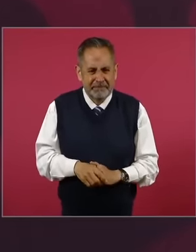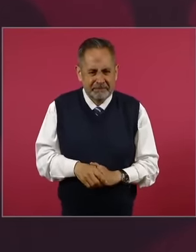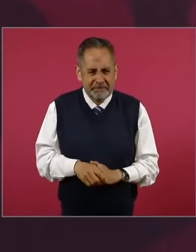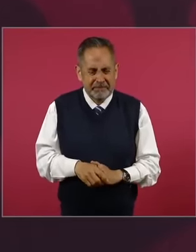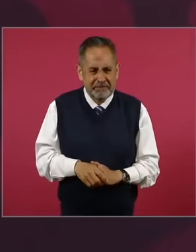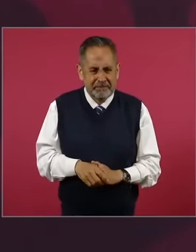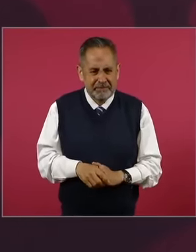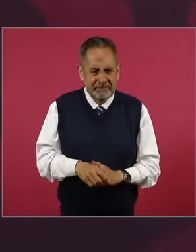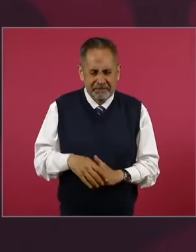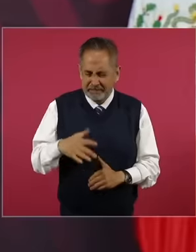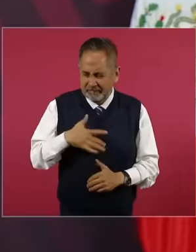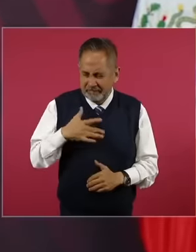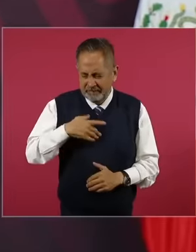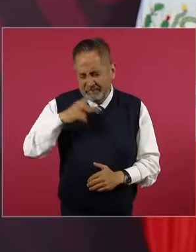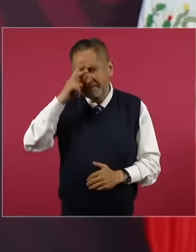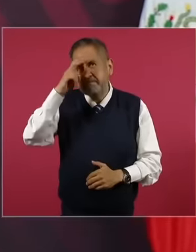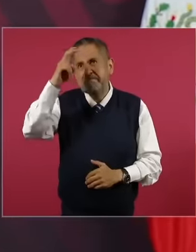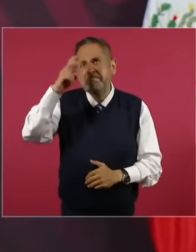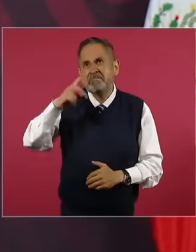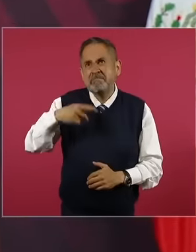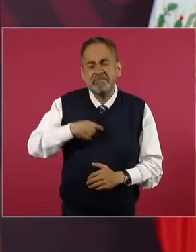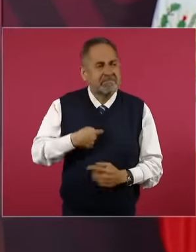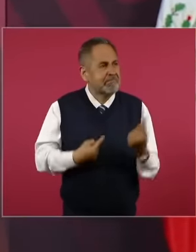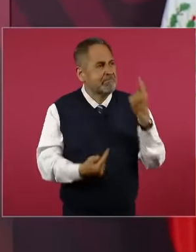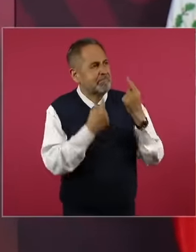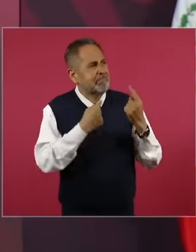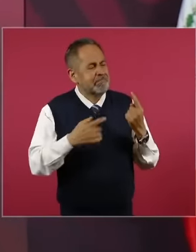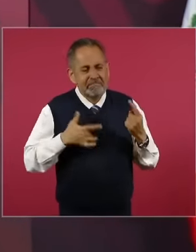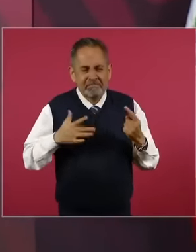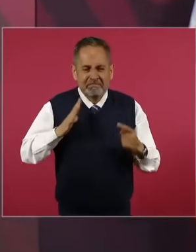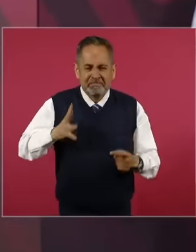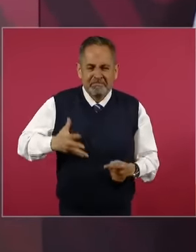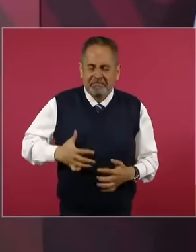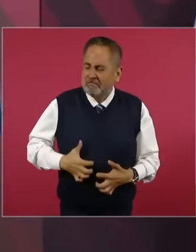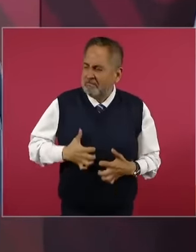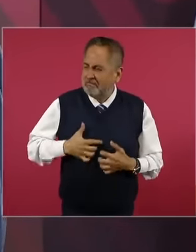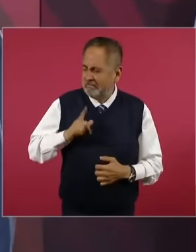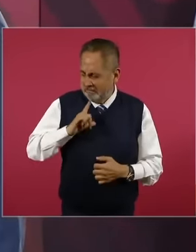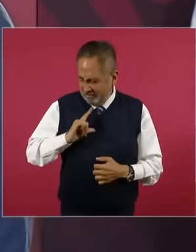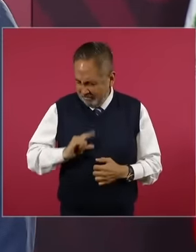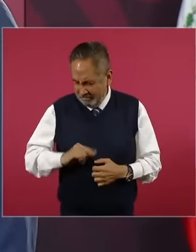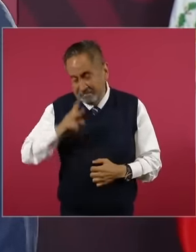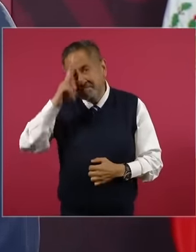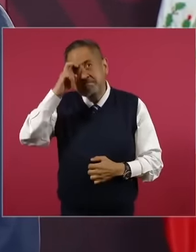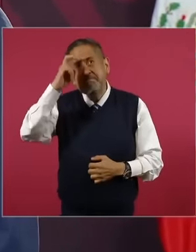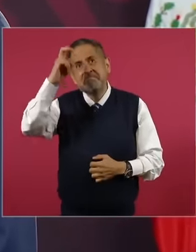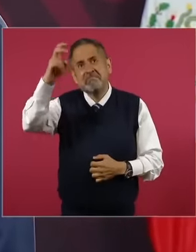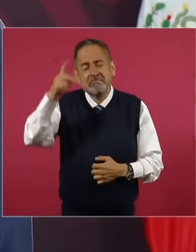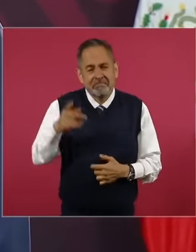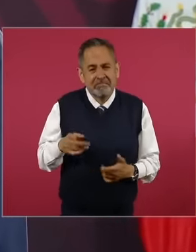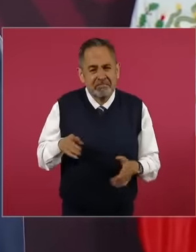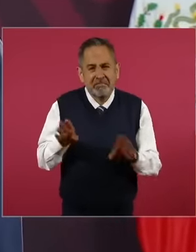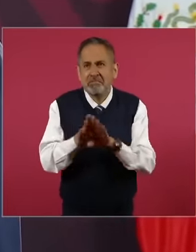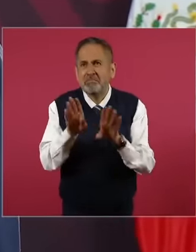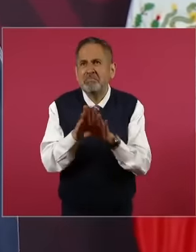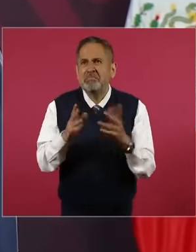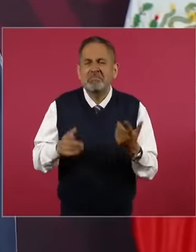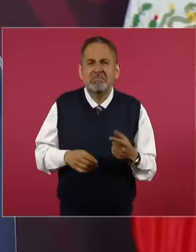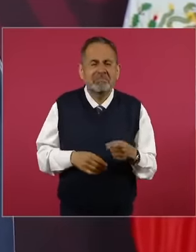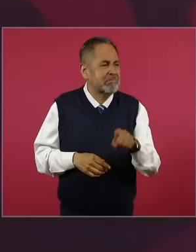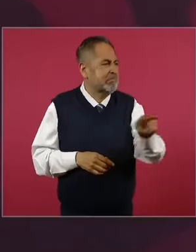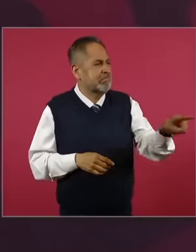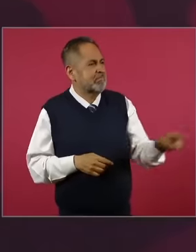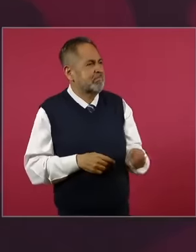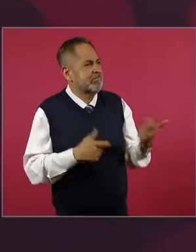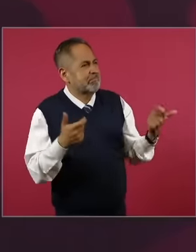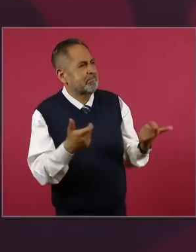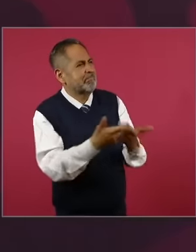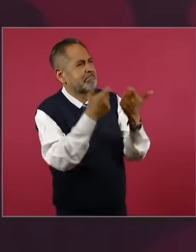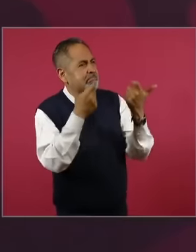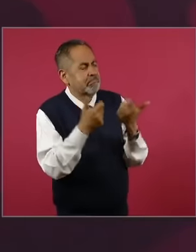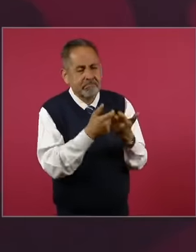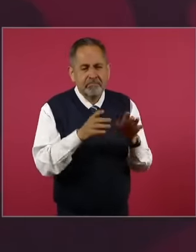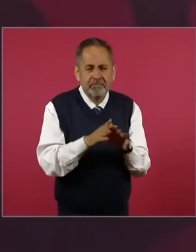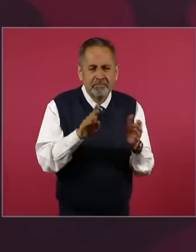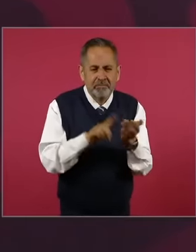my self-pride affected me and imagining how they were going to toast in the colonies not from the potentates